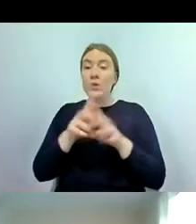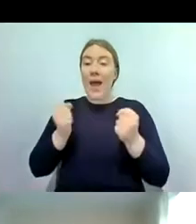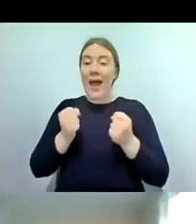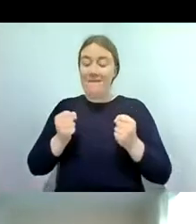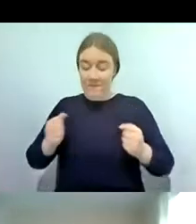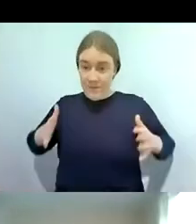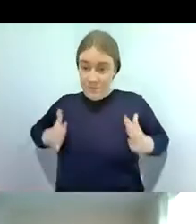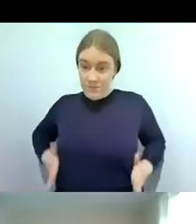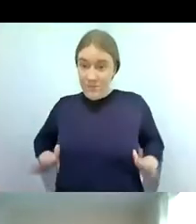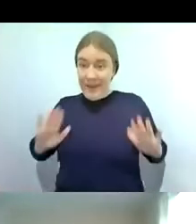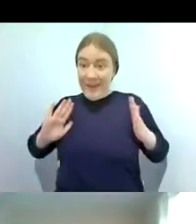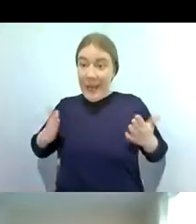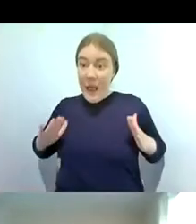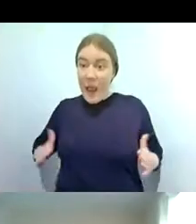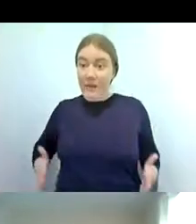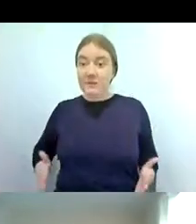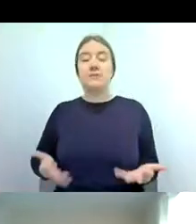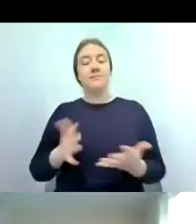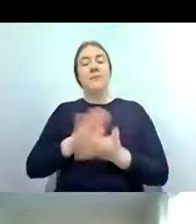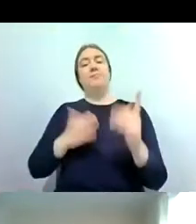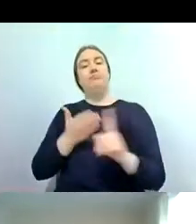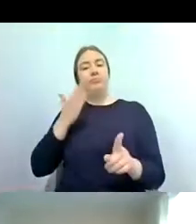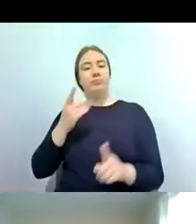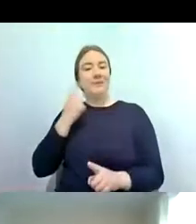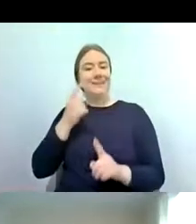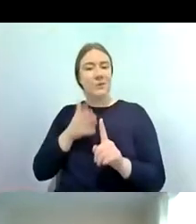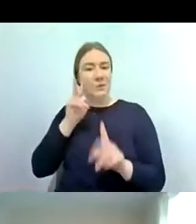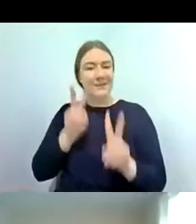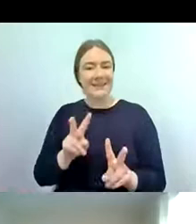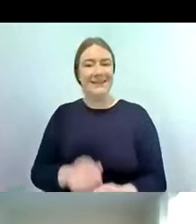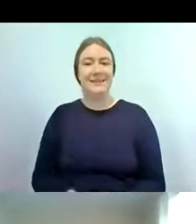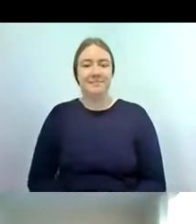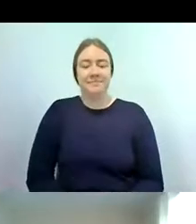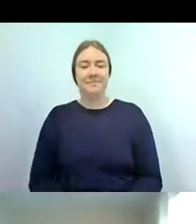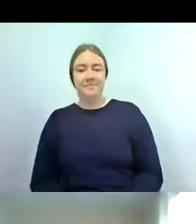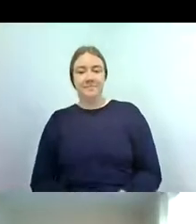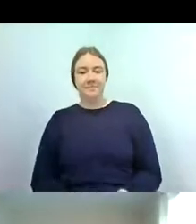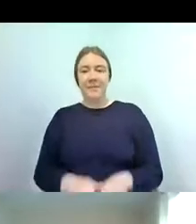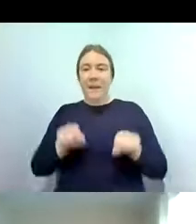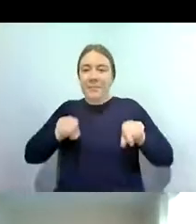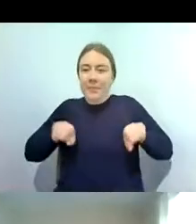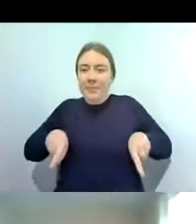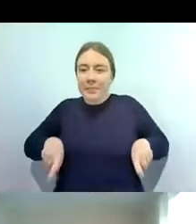and this is a really distinguishable feature and also like other insects they have the